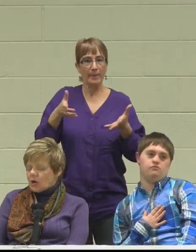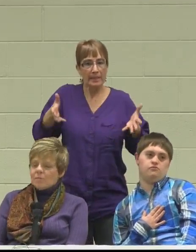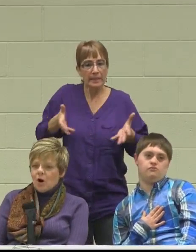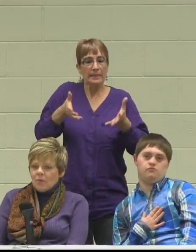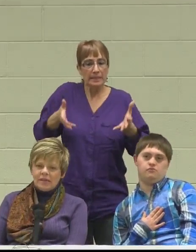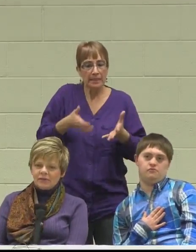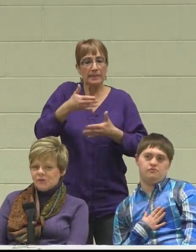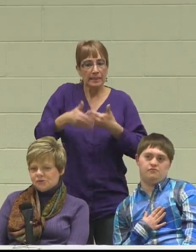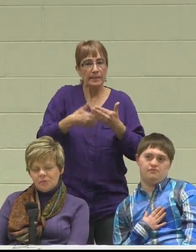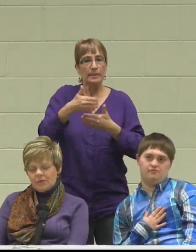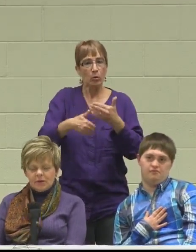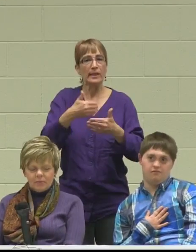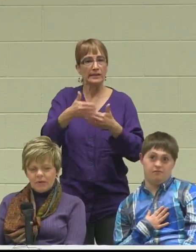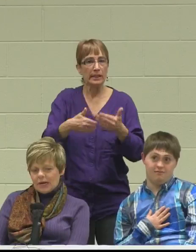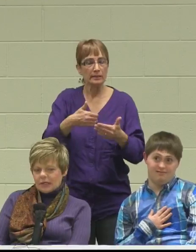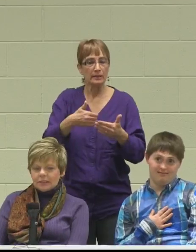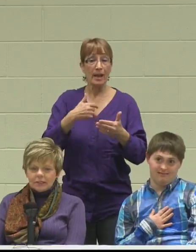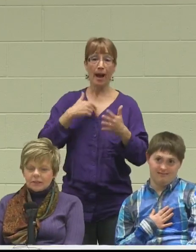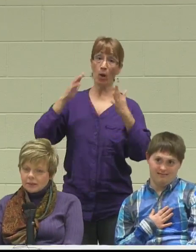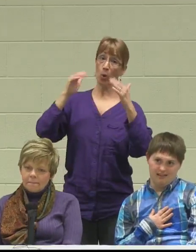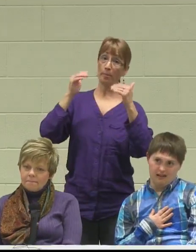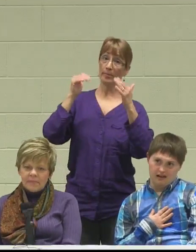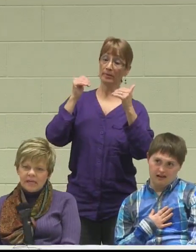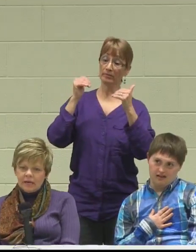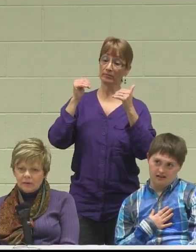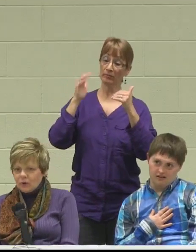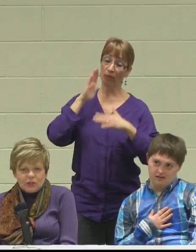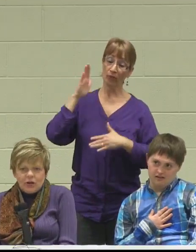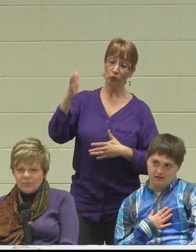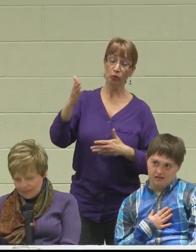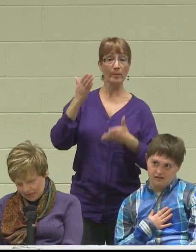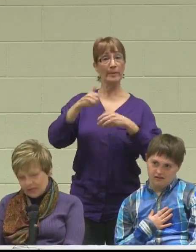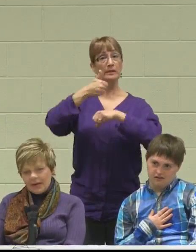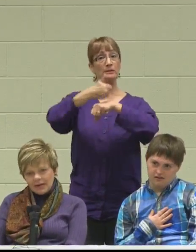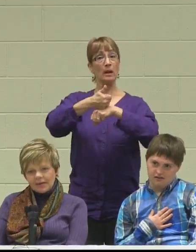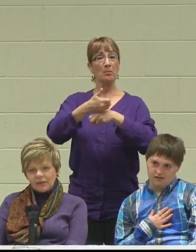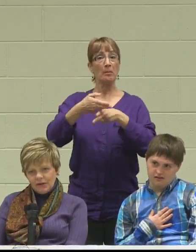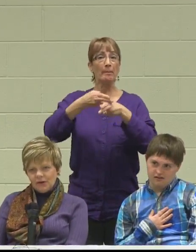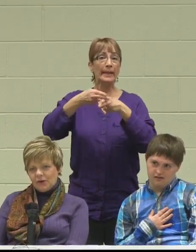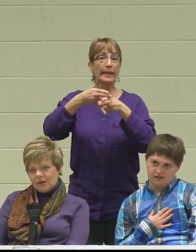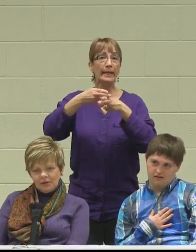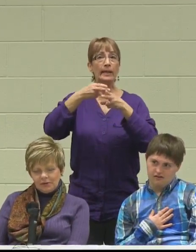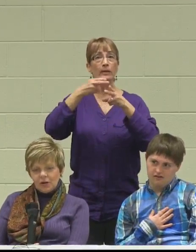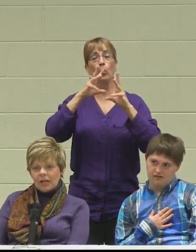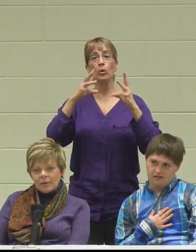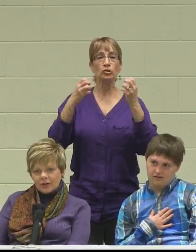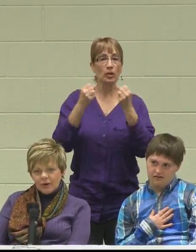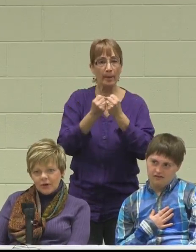I'm hoping in the future maybe there will be a little min-workshop type thing, that you can collaborate with